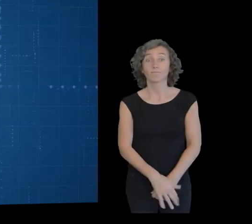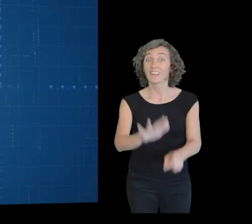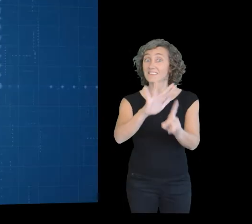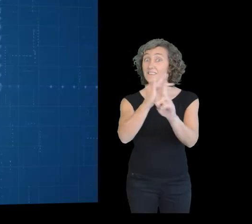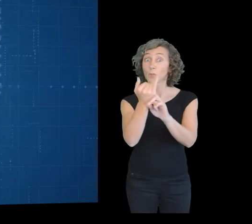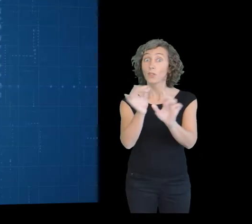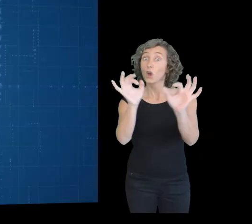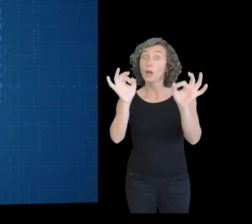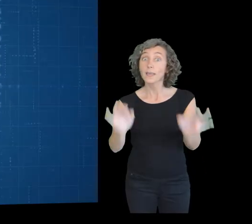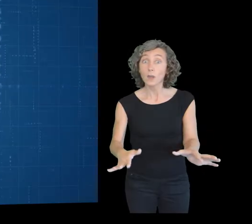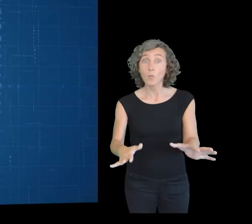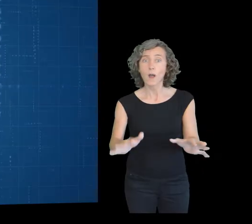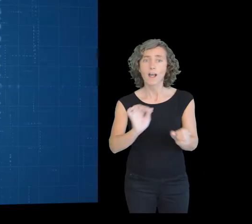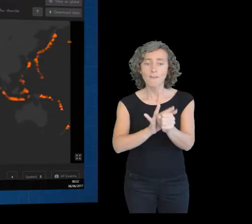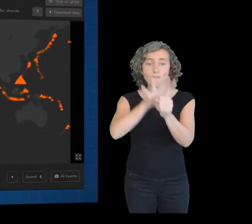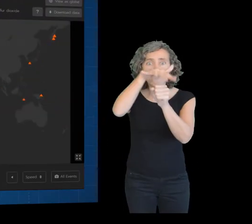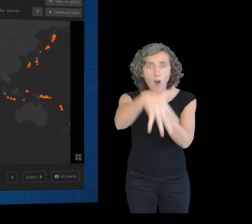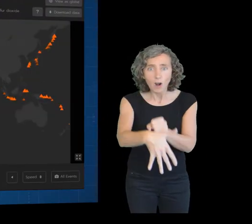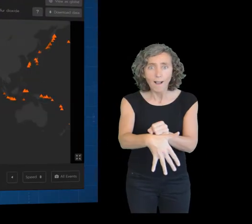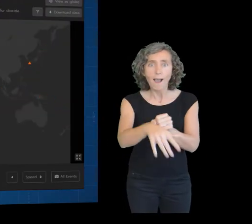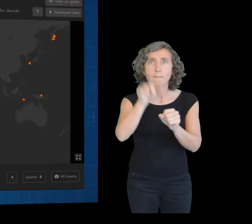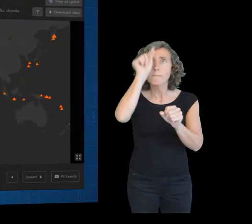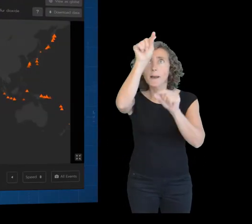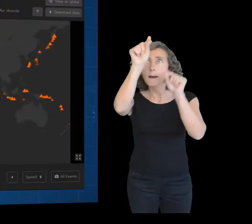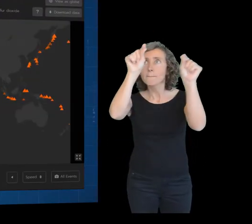And the same is true for the distribution of the volcanoes.